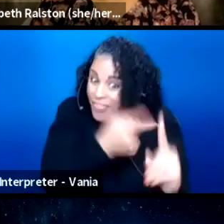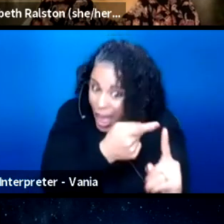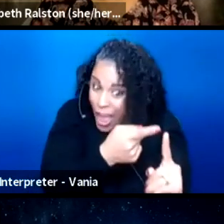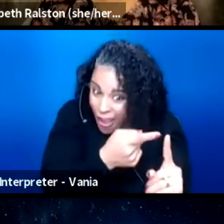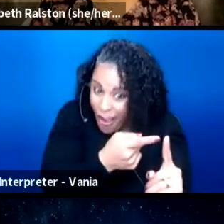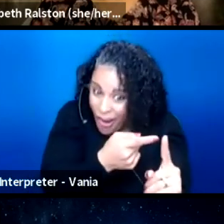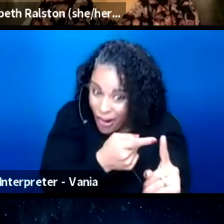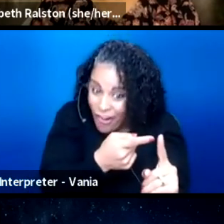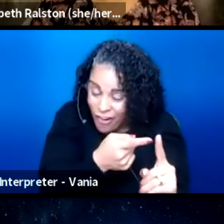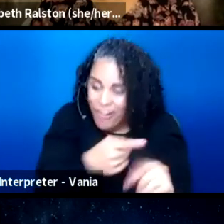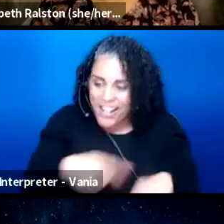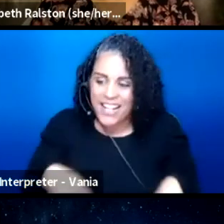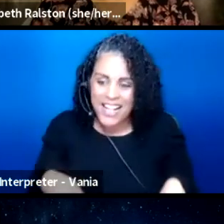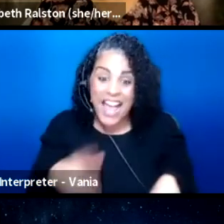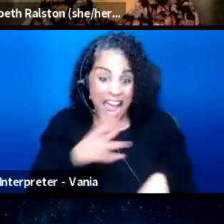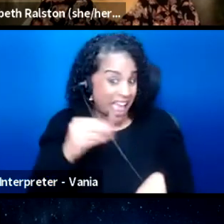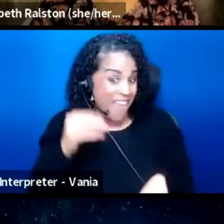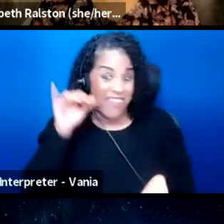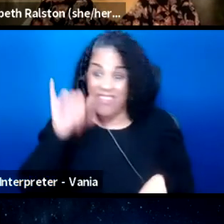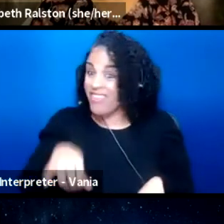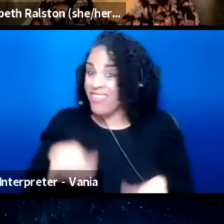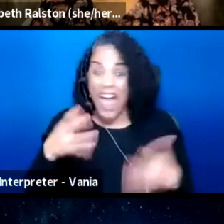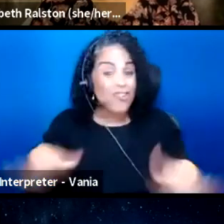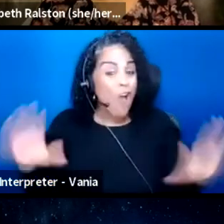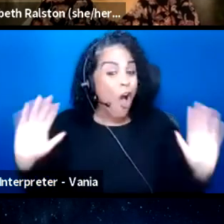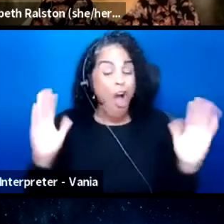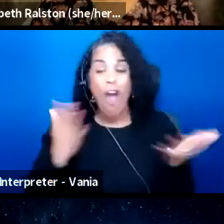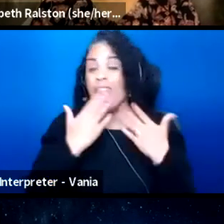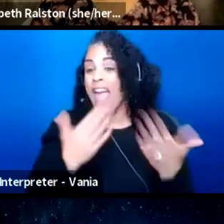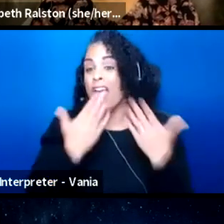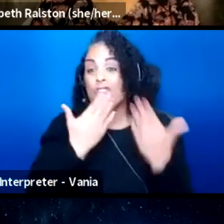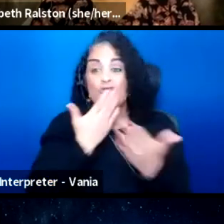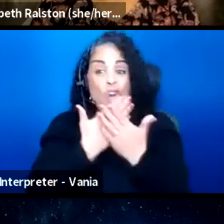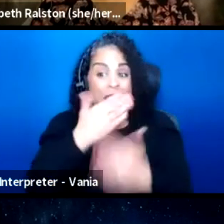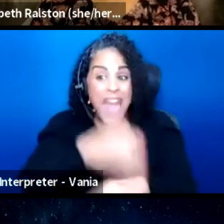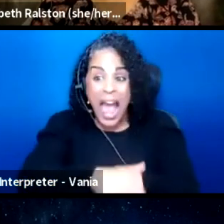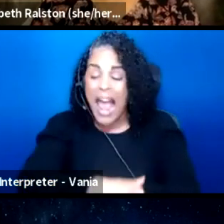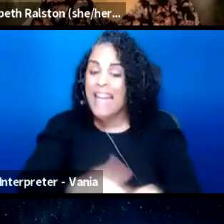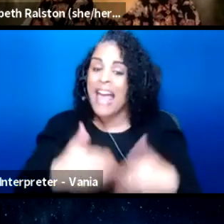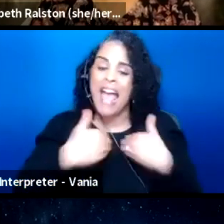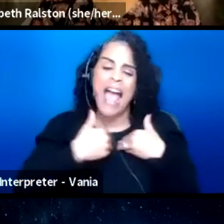And that's all, thank you, good night. Have a lovely winter.